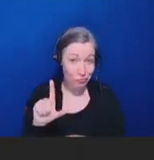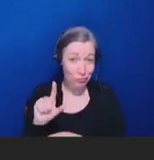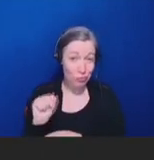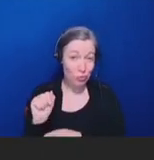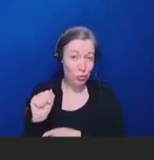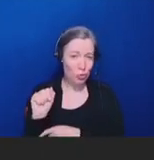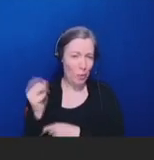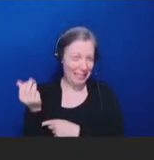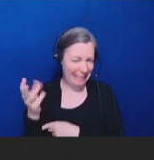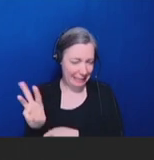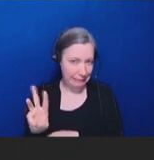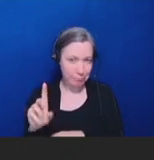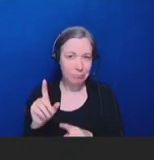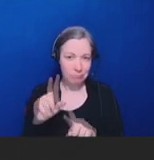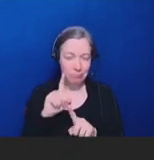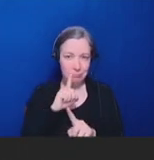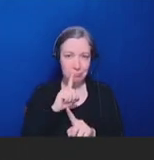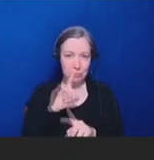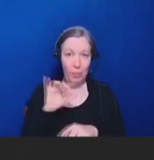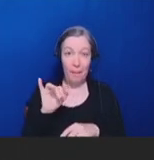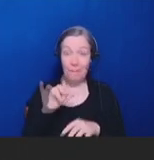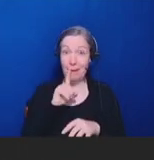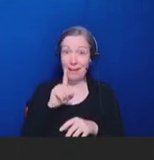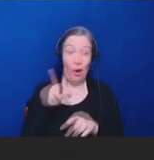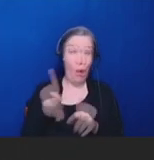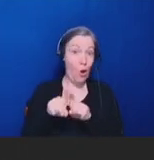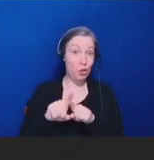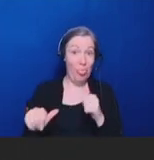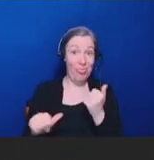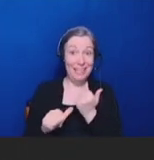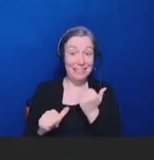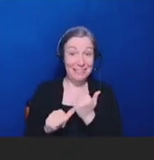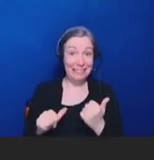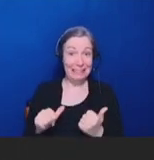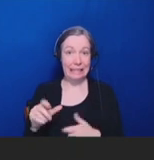at that time. He serves as the FDA's deputy commissioner for medical products and tobacco.